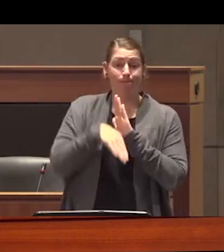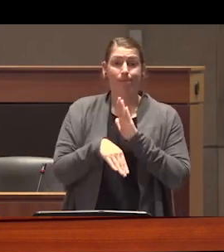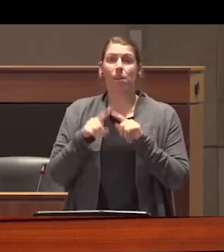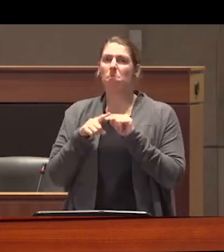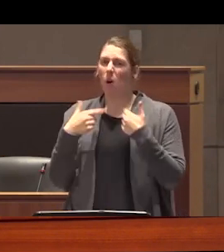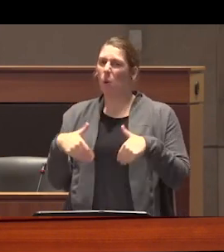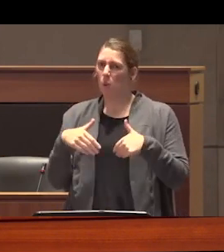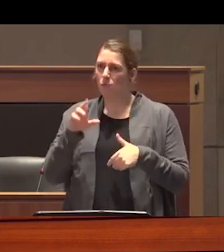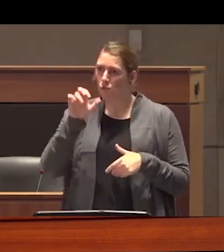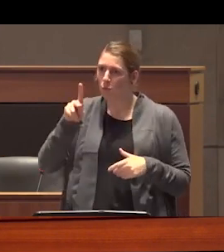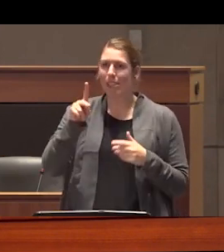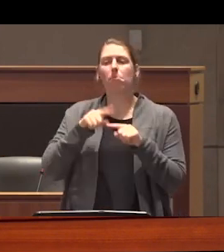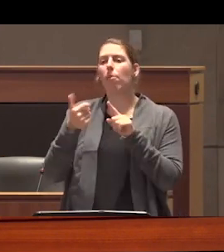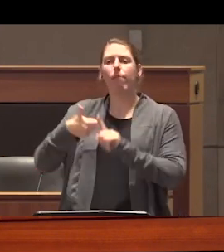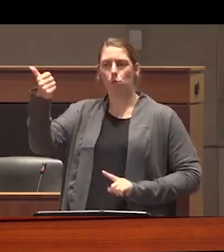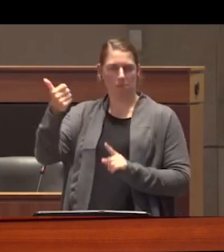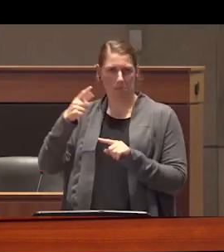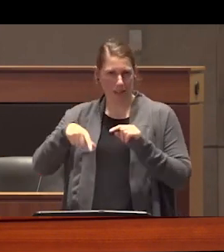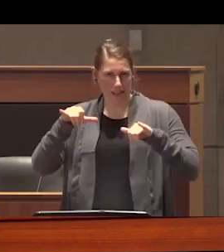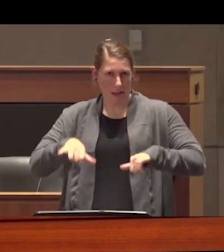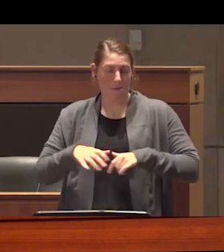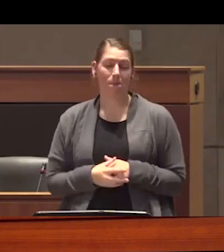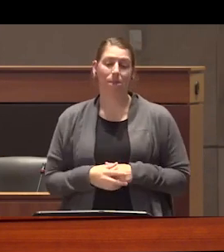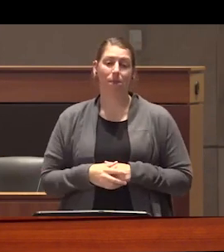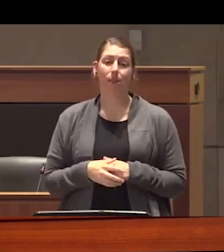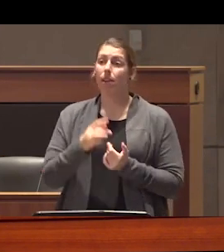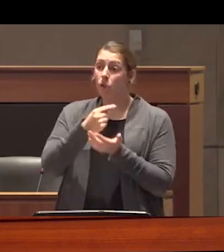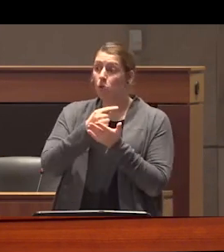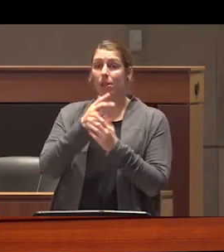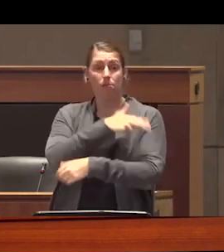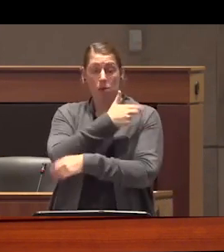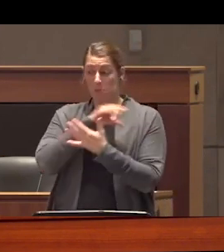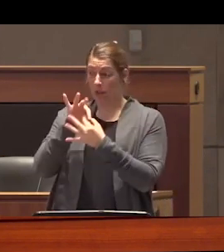exponentially being released from treatment in hospital is a strong predictor of fatal